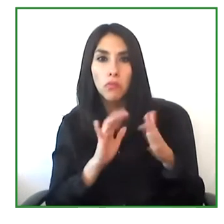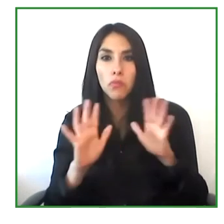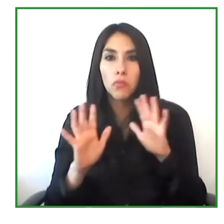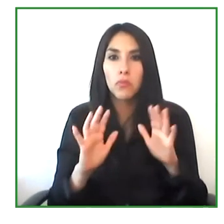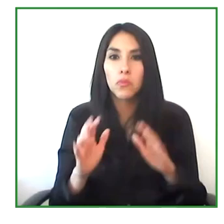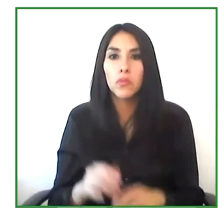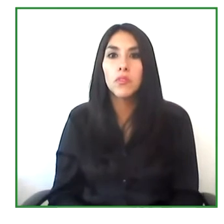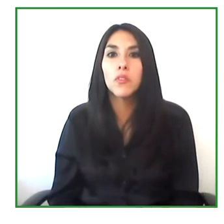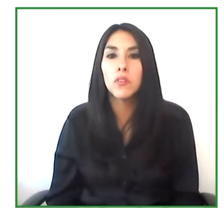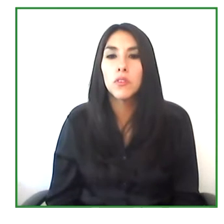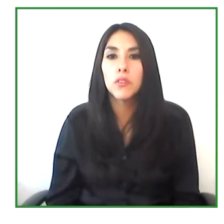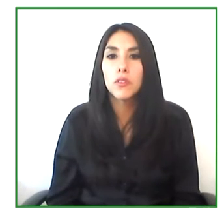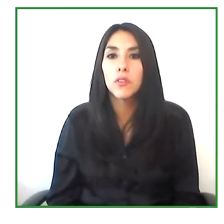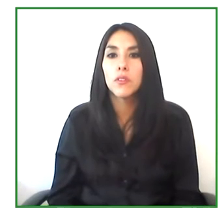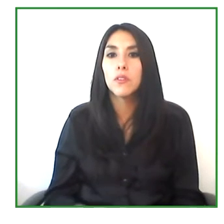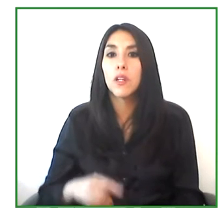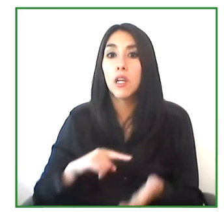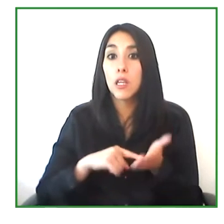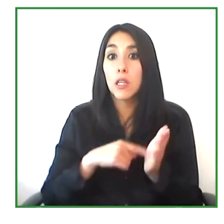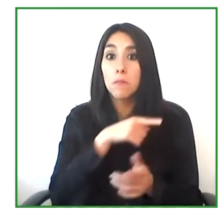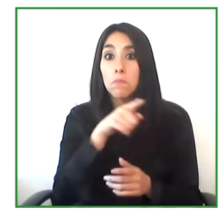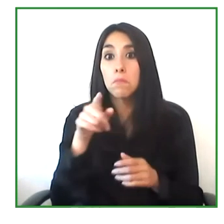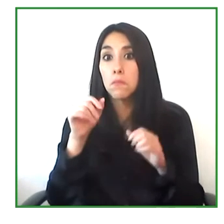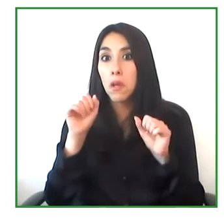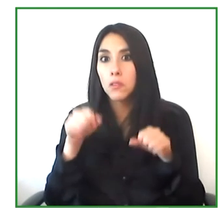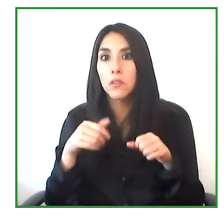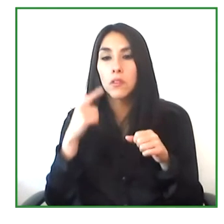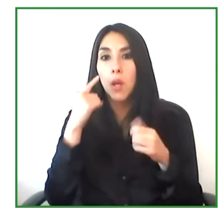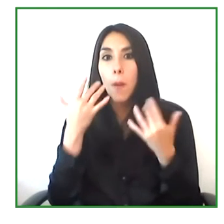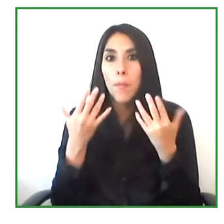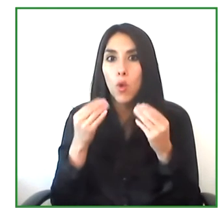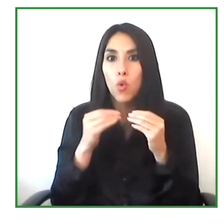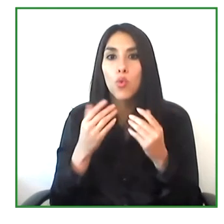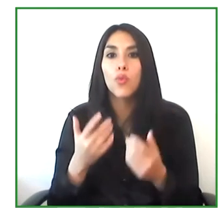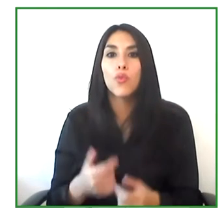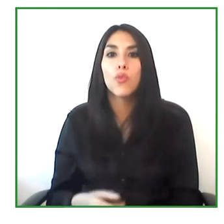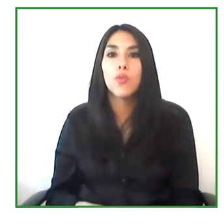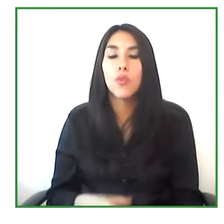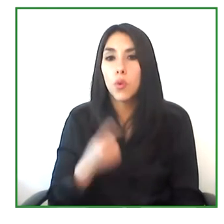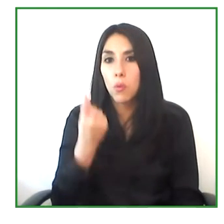that they've taken in terms of 3D print and whether outcomes are quality or none.